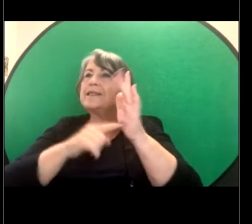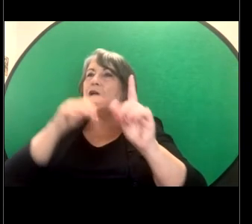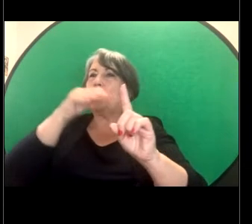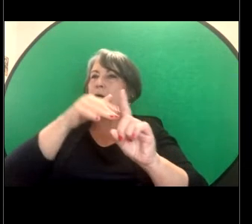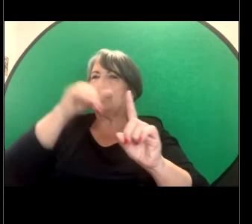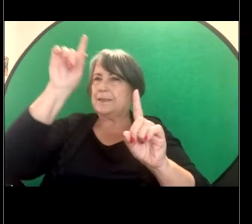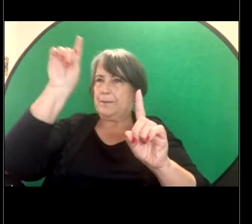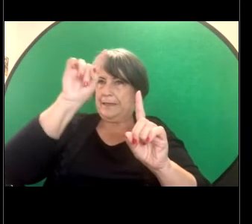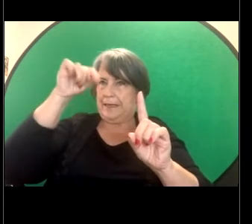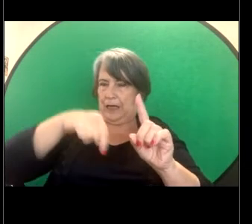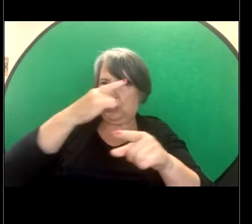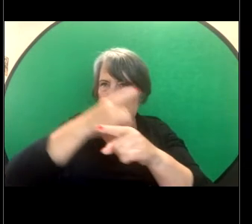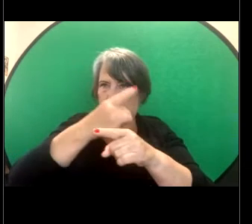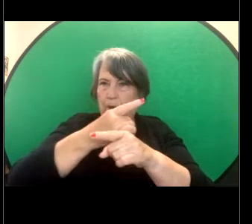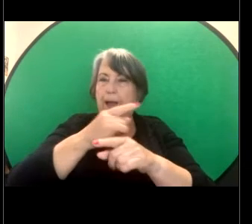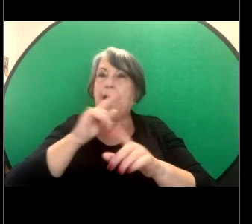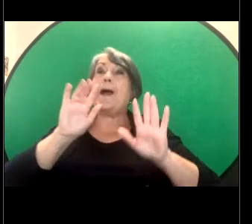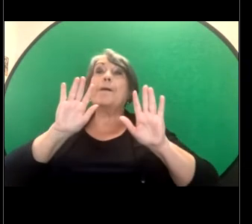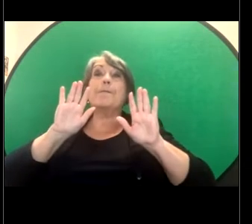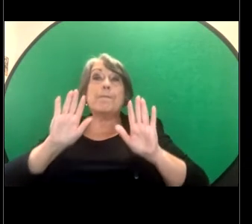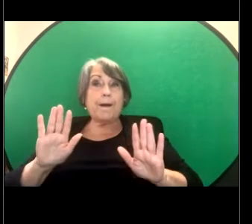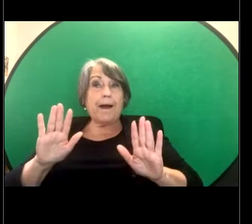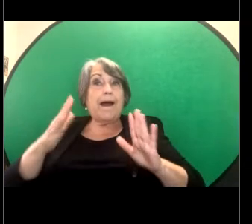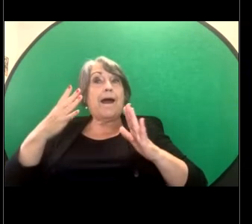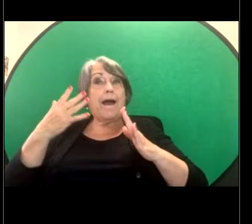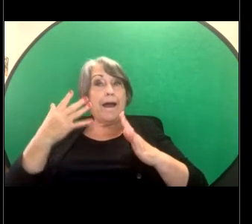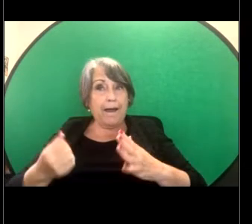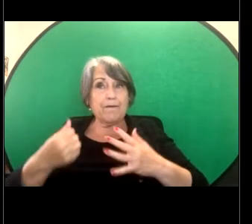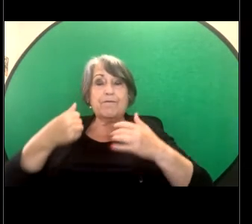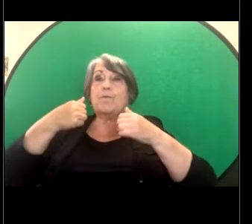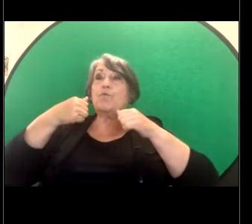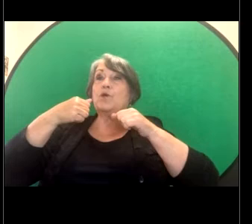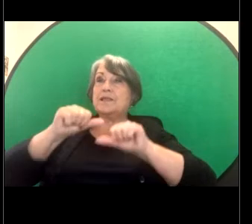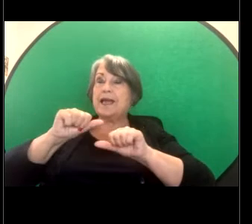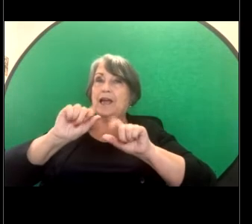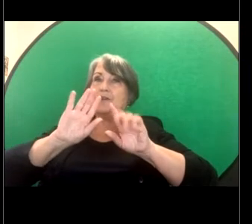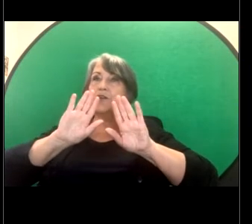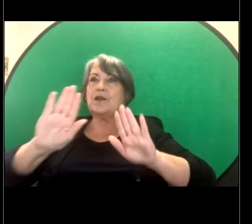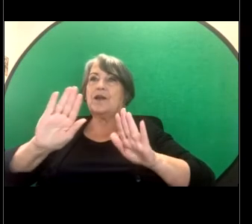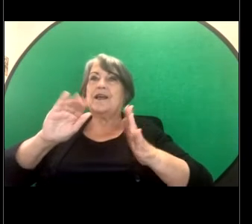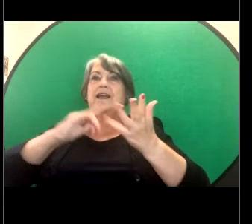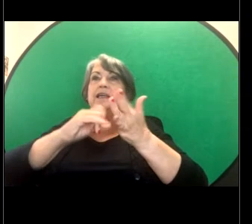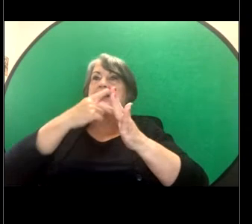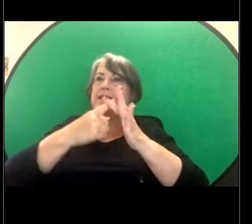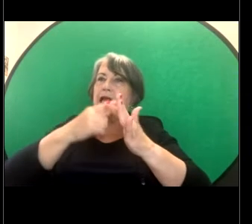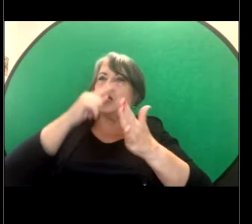but there are also protections against sex discrimination and within the Federal jurisdiction